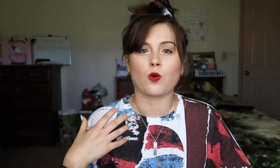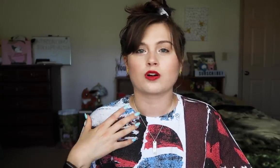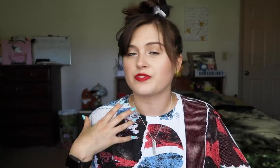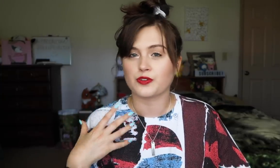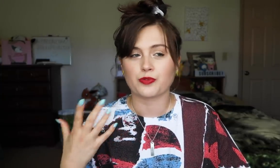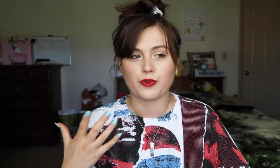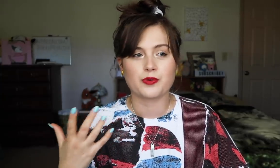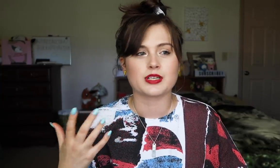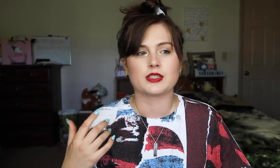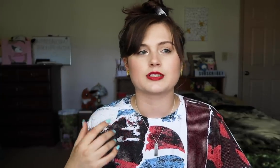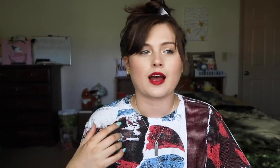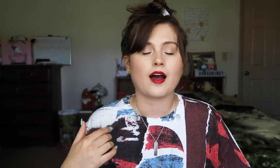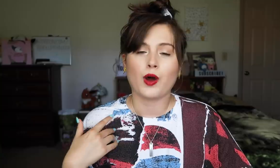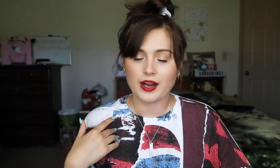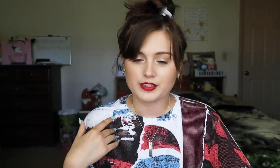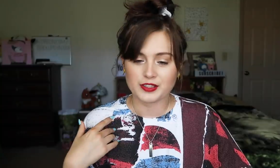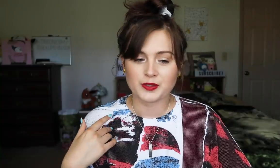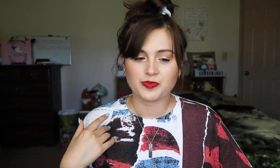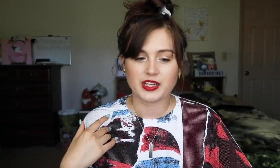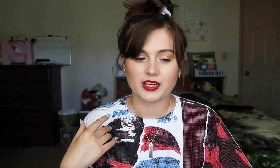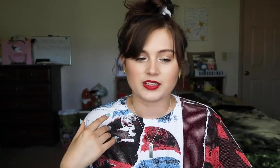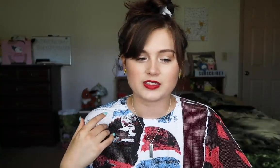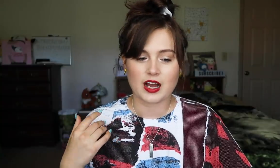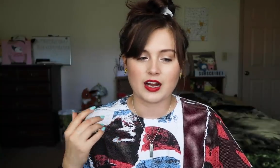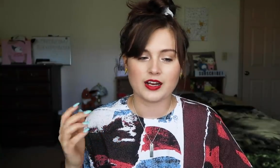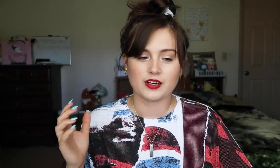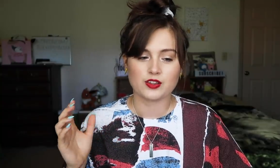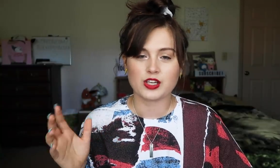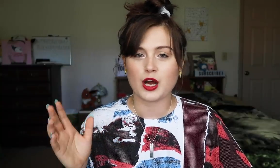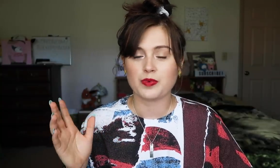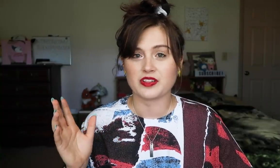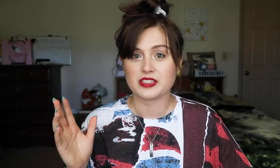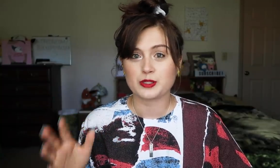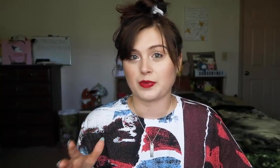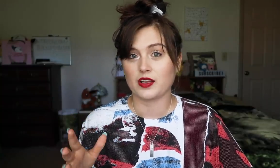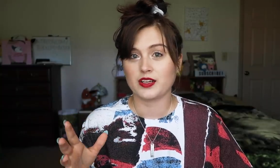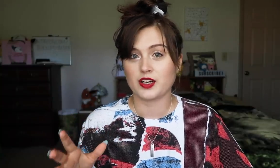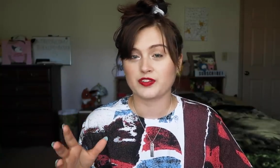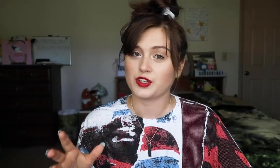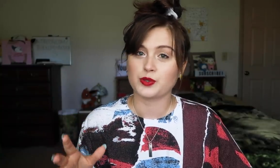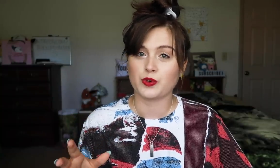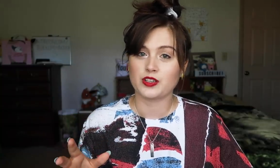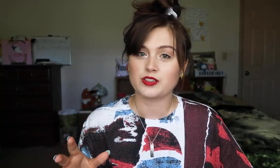or feel their throat, things like that. What I do is, I look up the spelling of certain words.